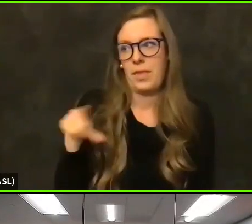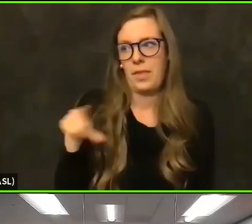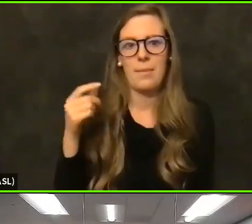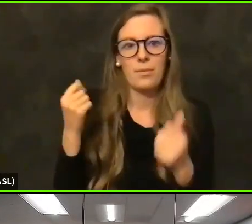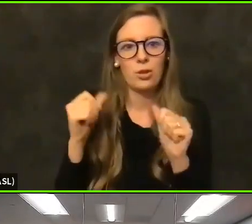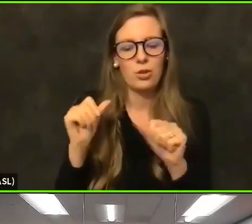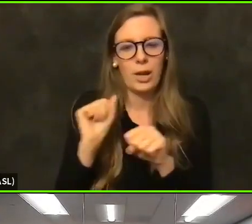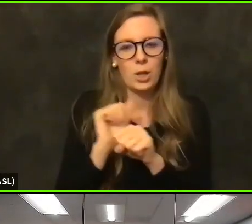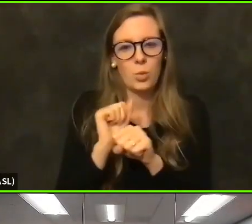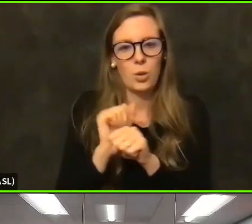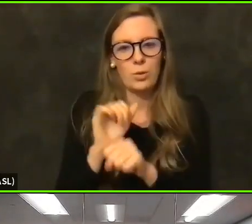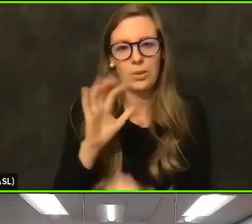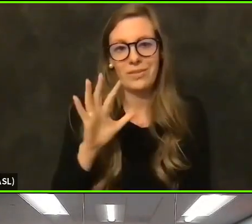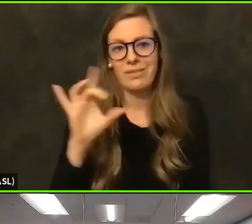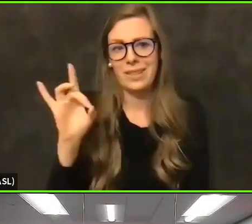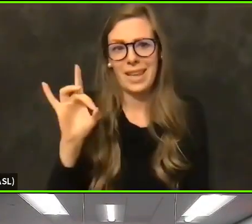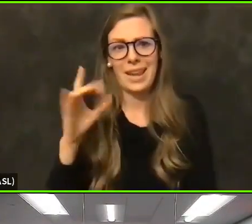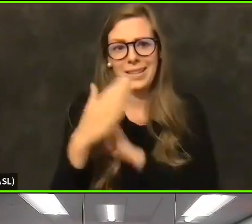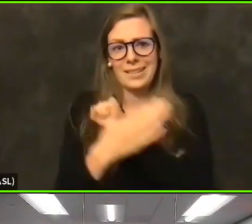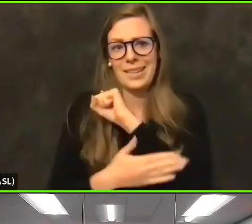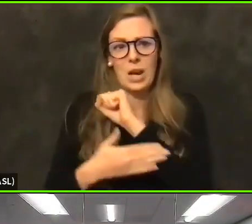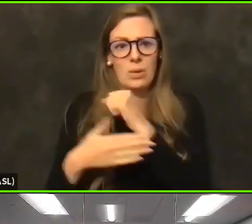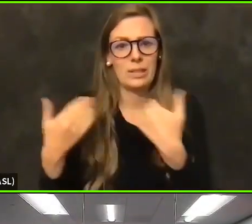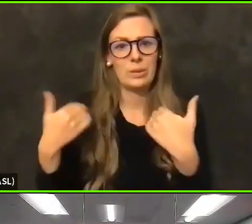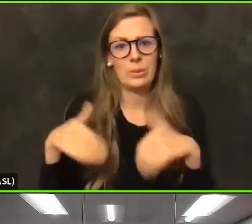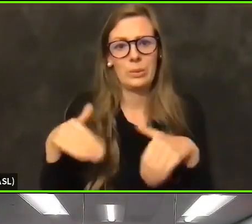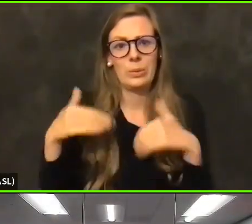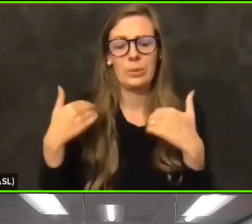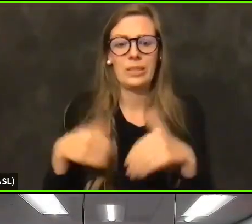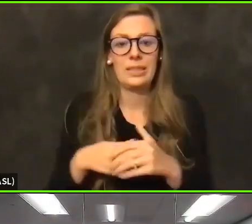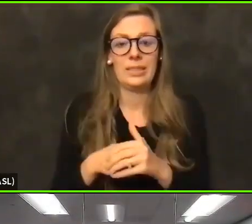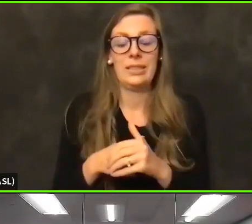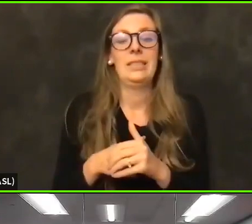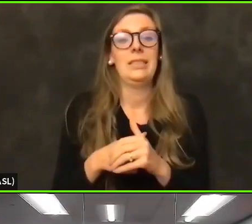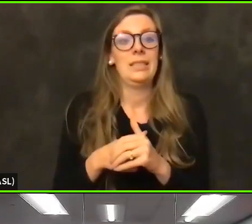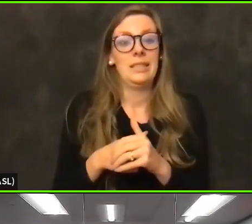fifty eight counties has been a lesson in futility.